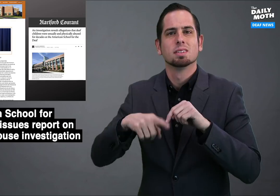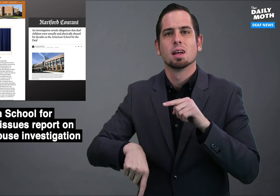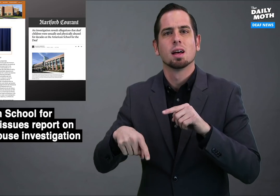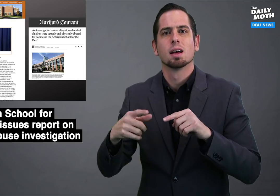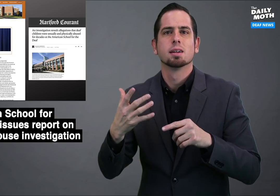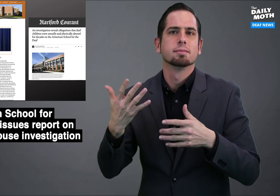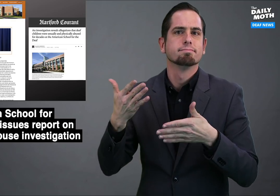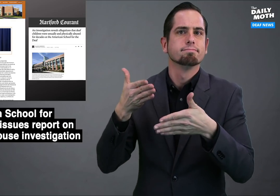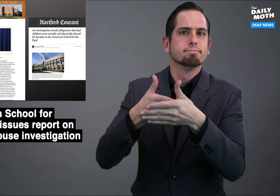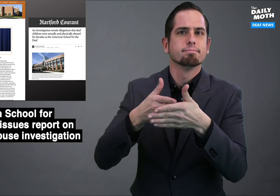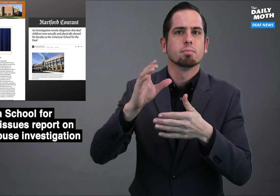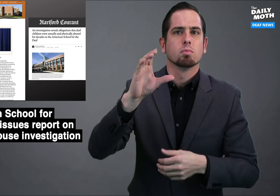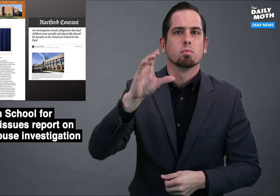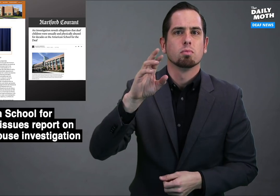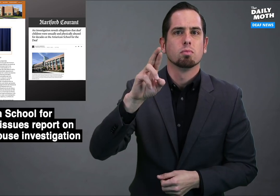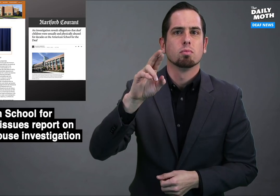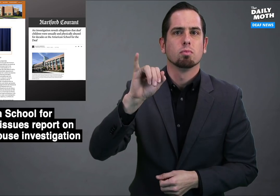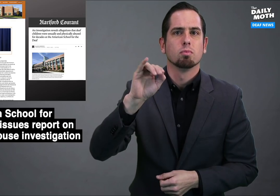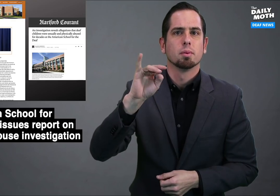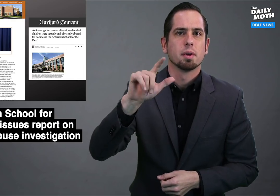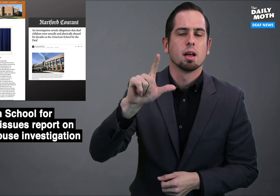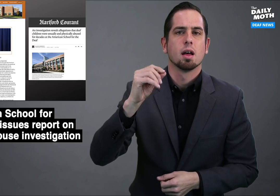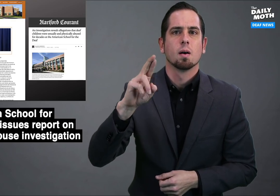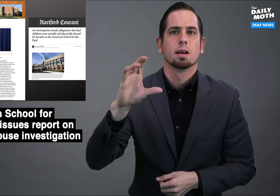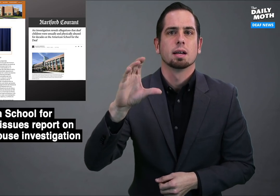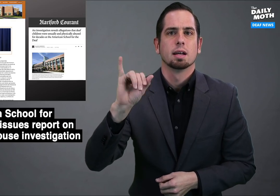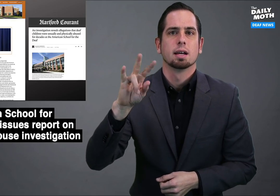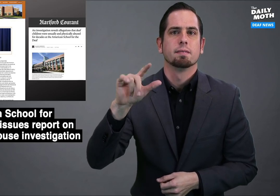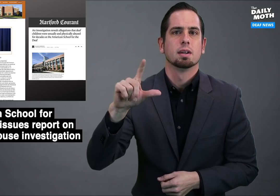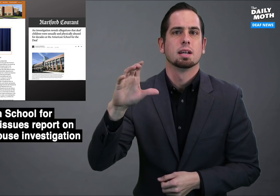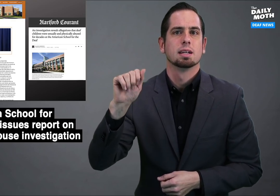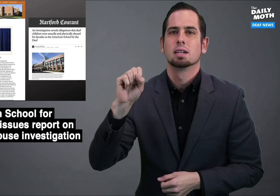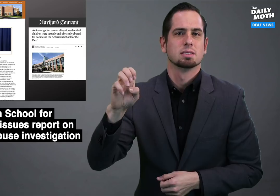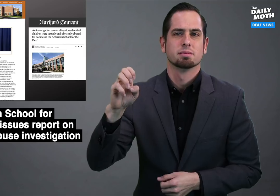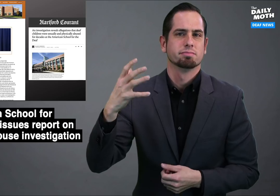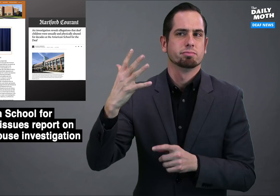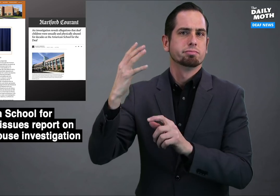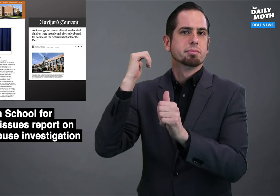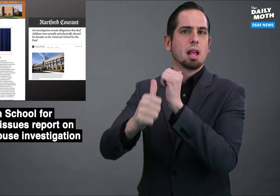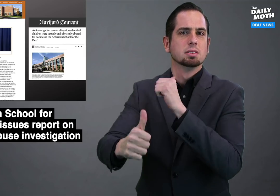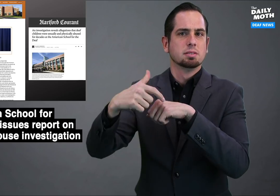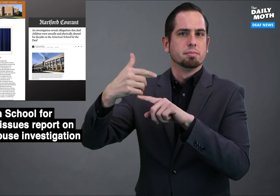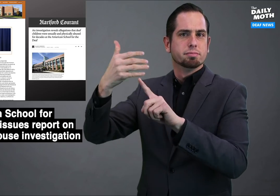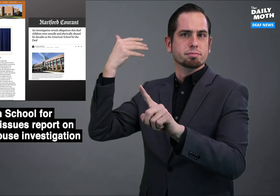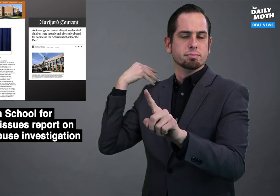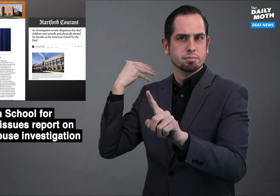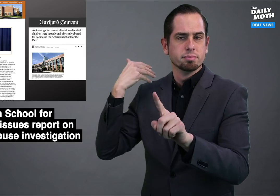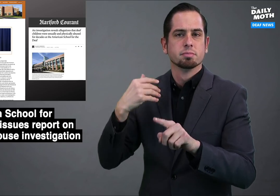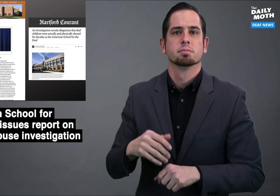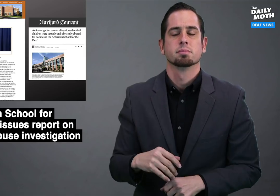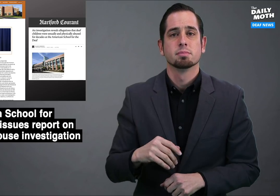bring either a criminal or civil case."